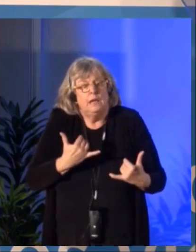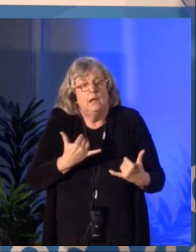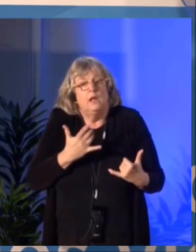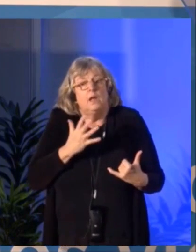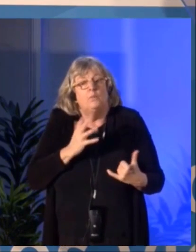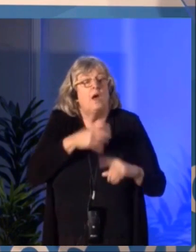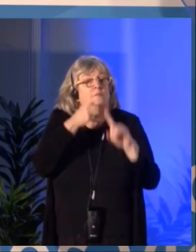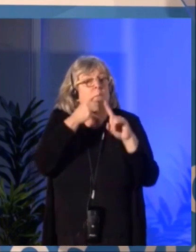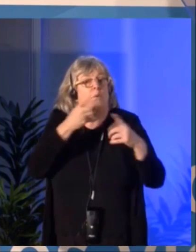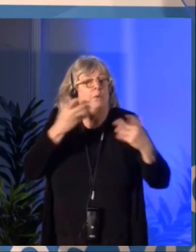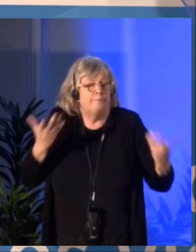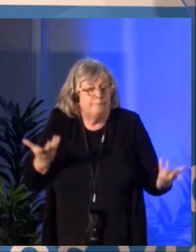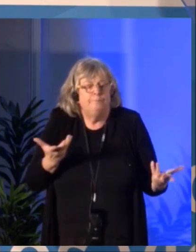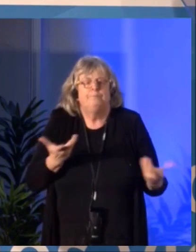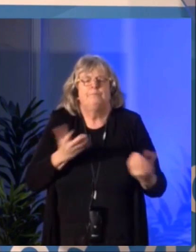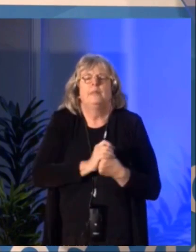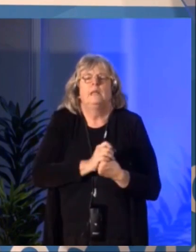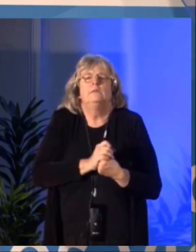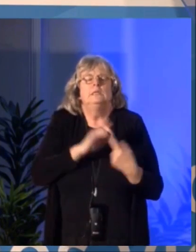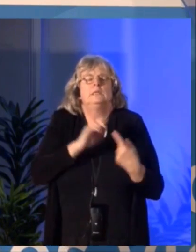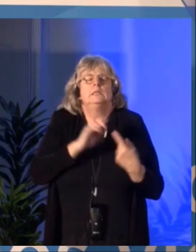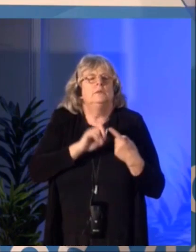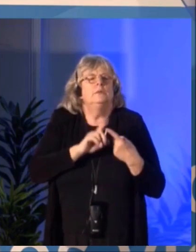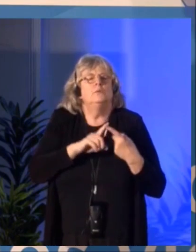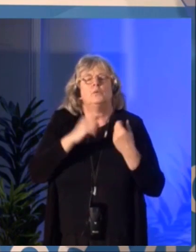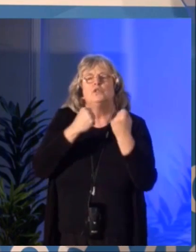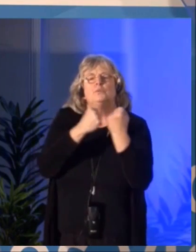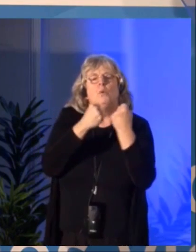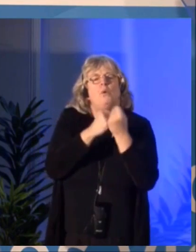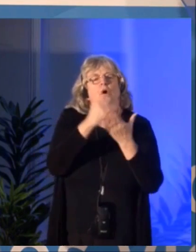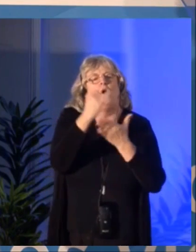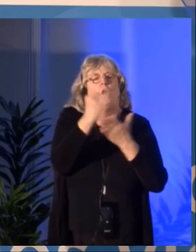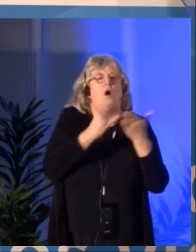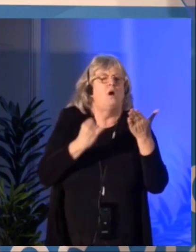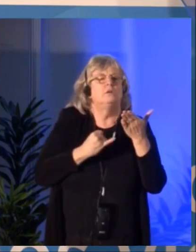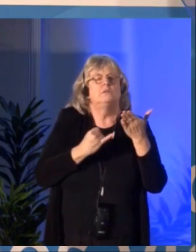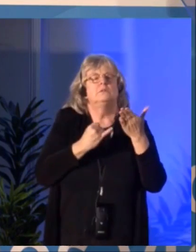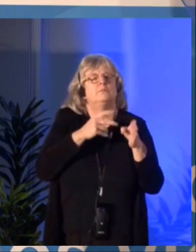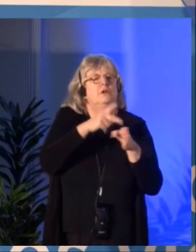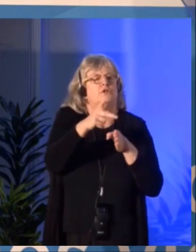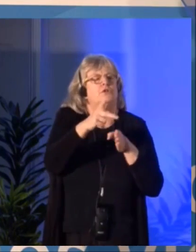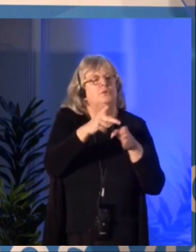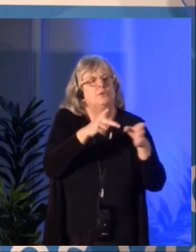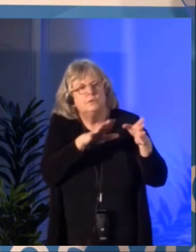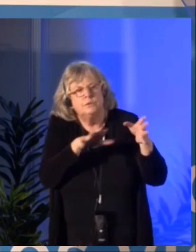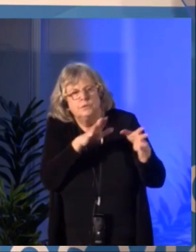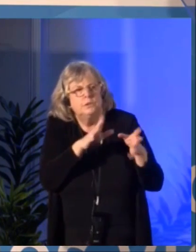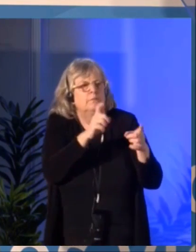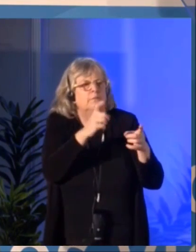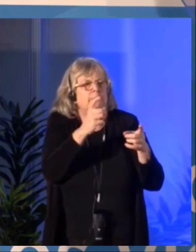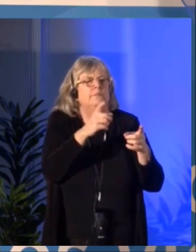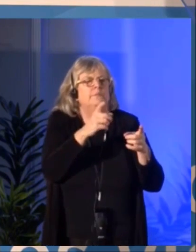Digital technology modifies and remodels the way we live, work, create and consume, it effects our social